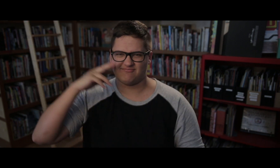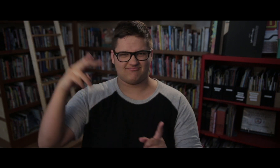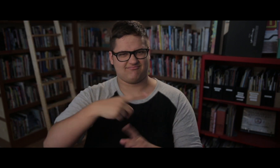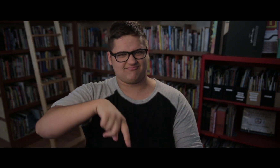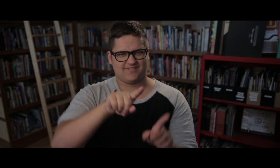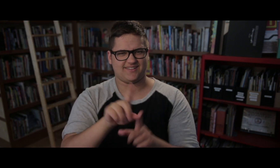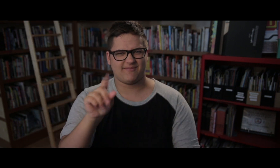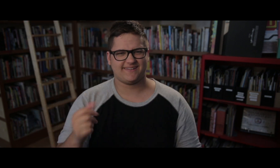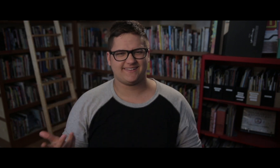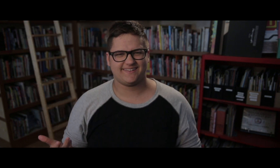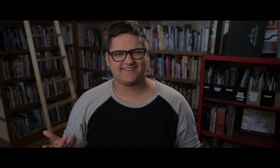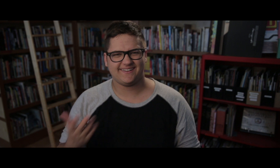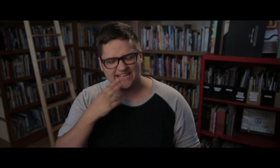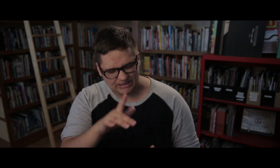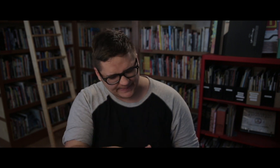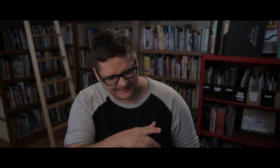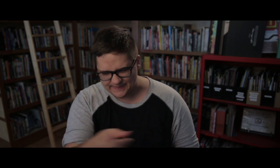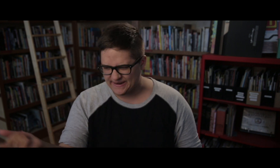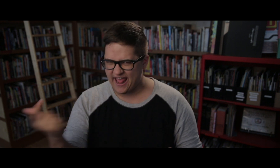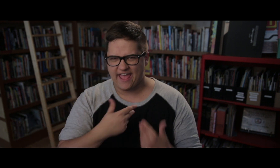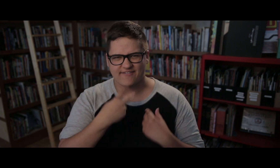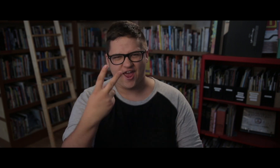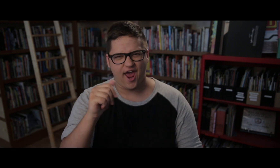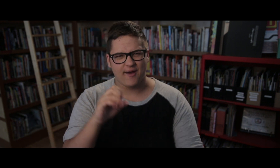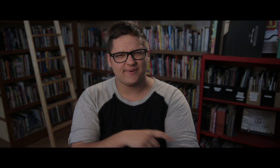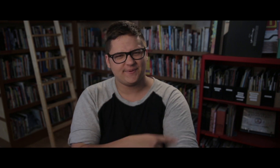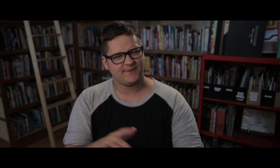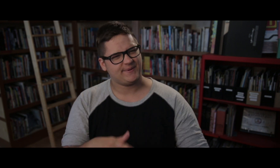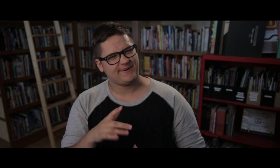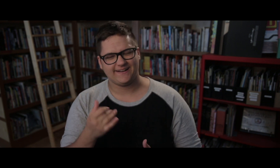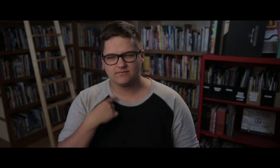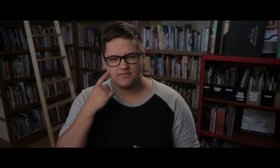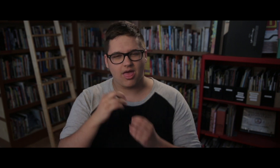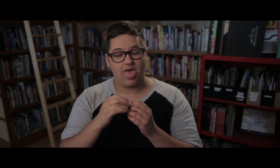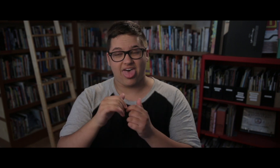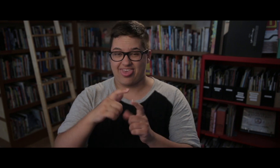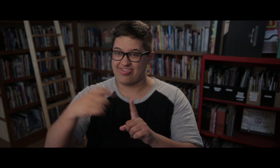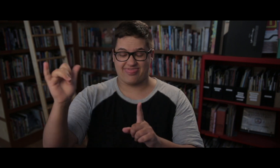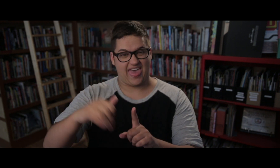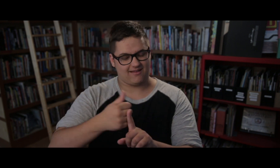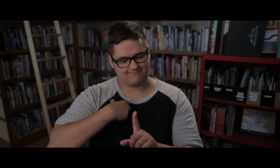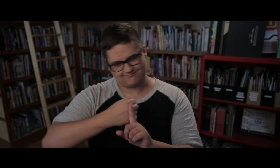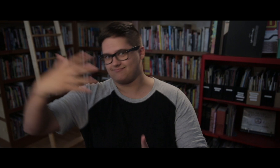Would they view us as disabled? Thinking "Oh, you have two arms. Poor you." And from that idea, a vision was born.